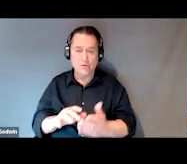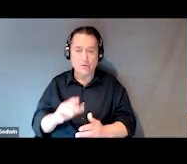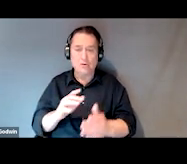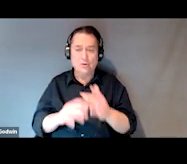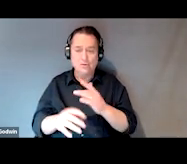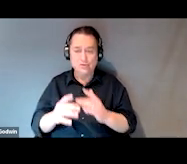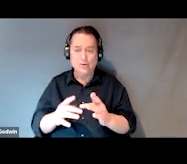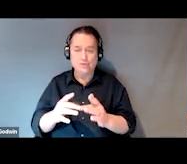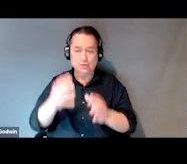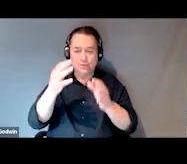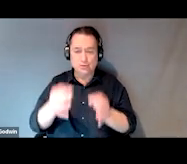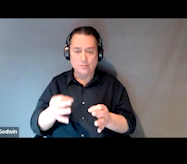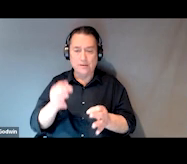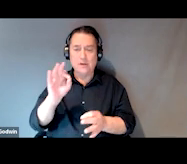of health of the members in our community.